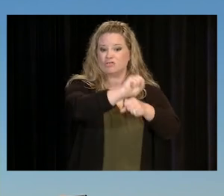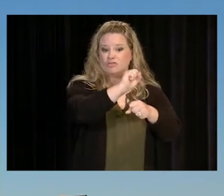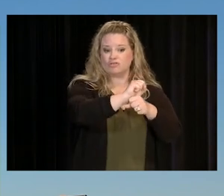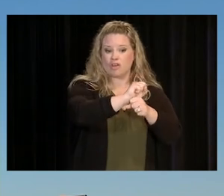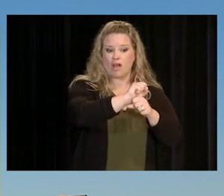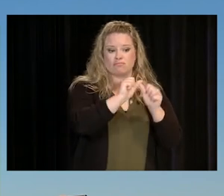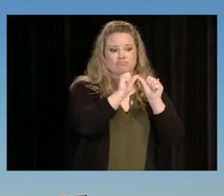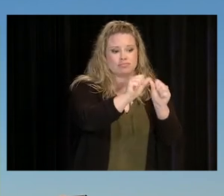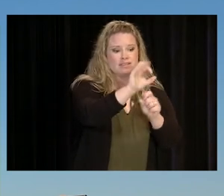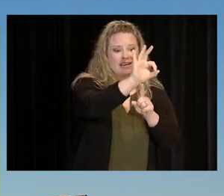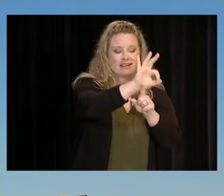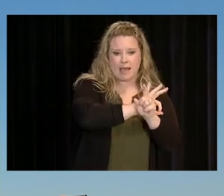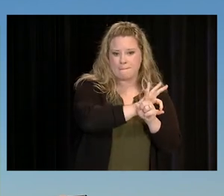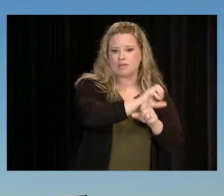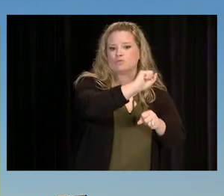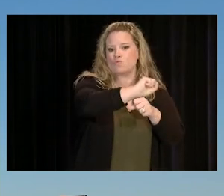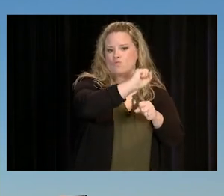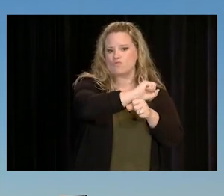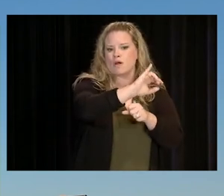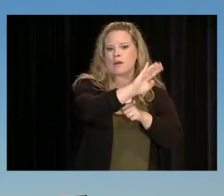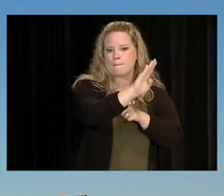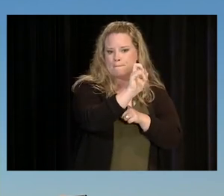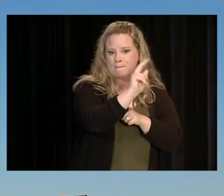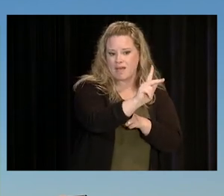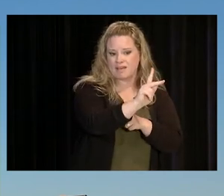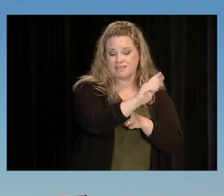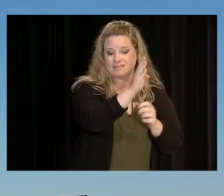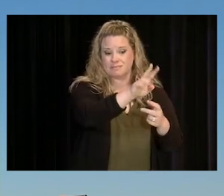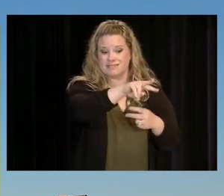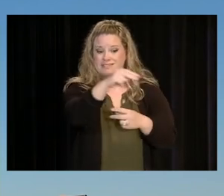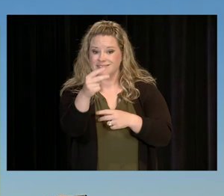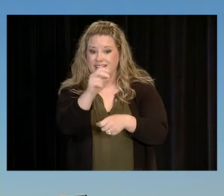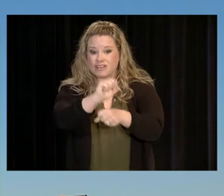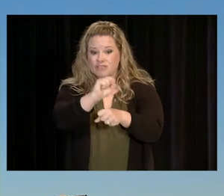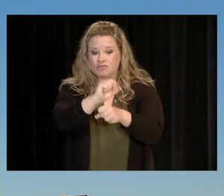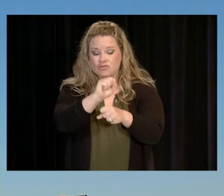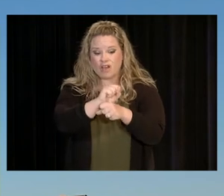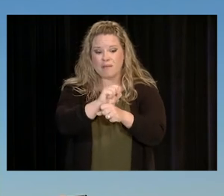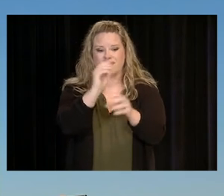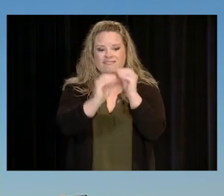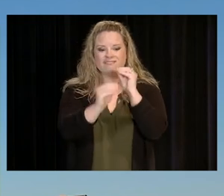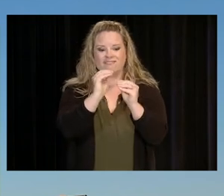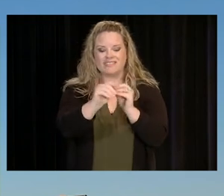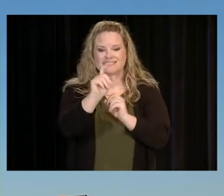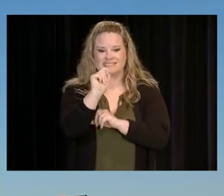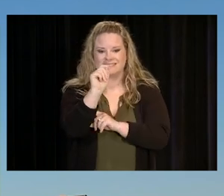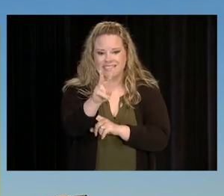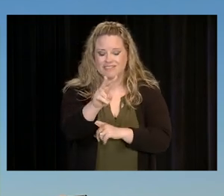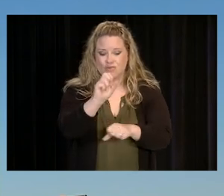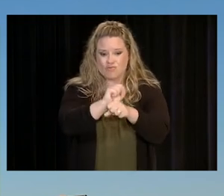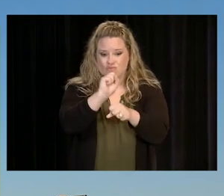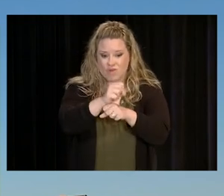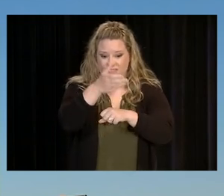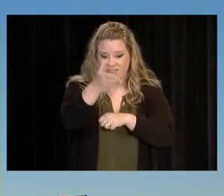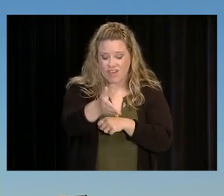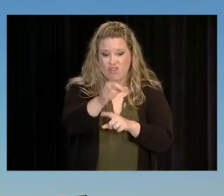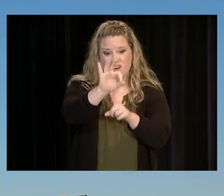MY SECOND JOB WAS SELLING FRANCHISED TV REPAIR CENTERS. SERIOUSLY THAT WAS MY JOB. THAT LASTED 9 MONTHS.